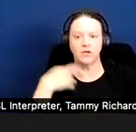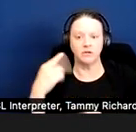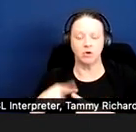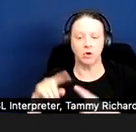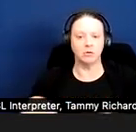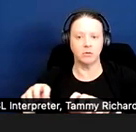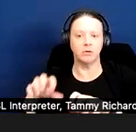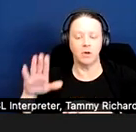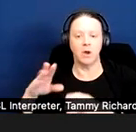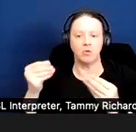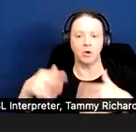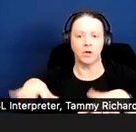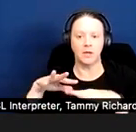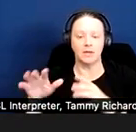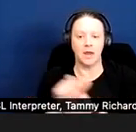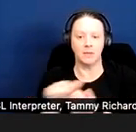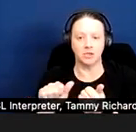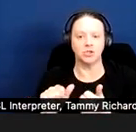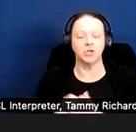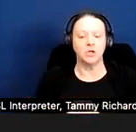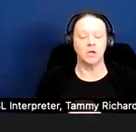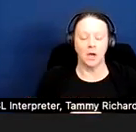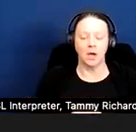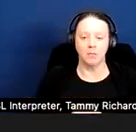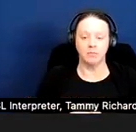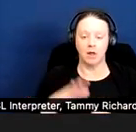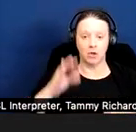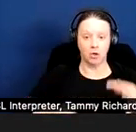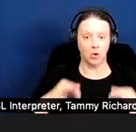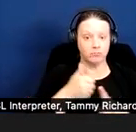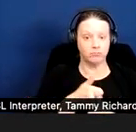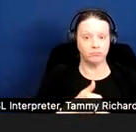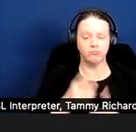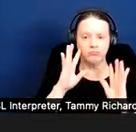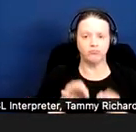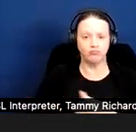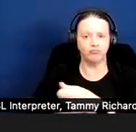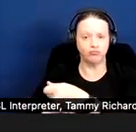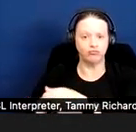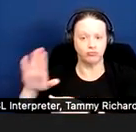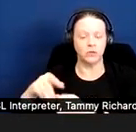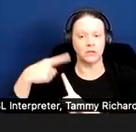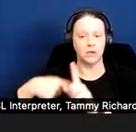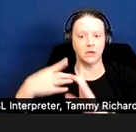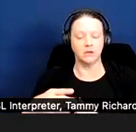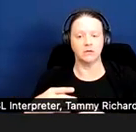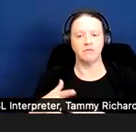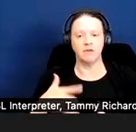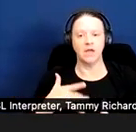In that case, the court ruled in favor of the tenant to allow for reasonable accommodations to consider that time.